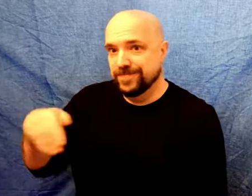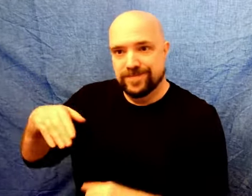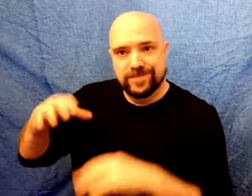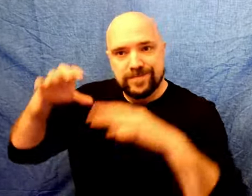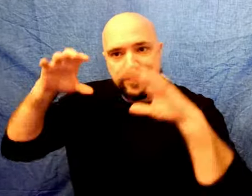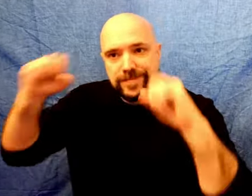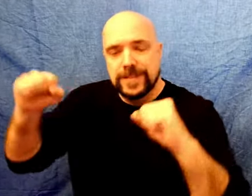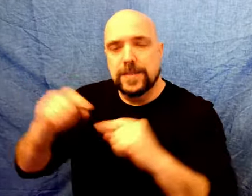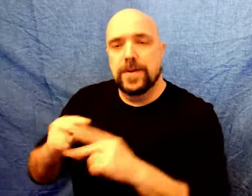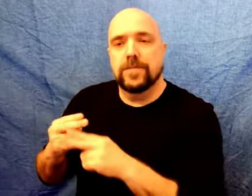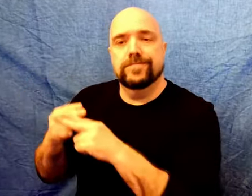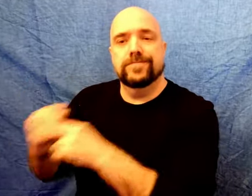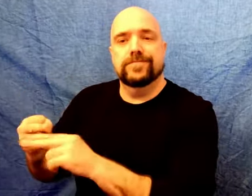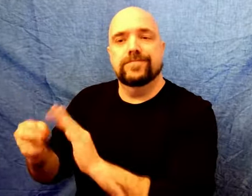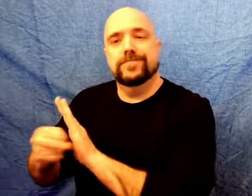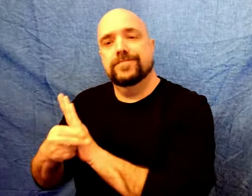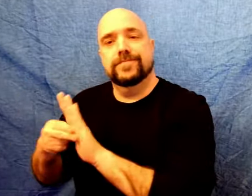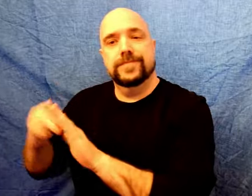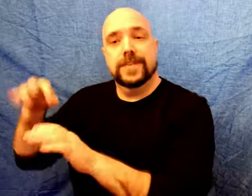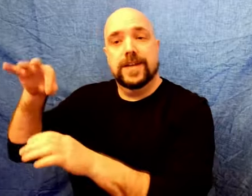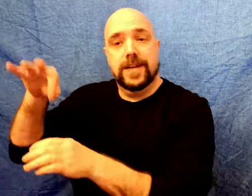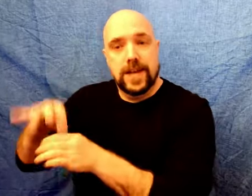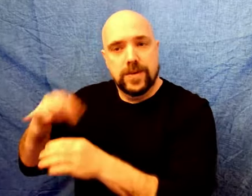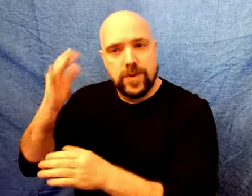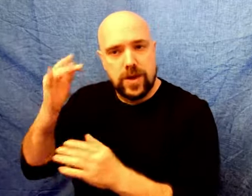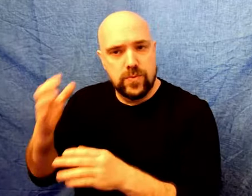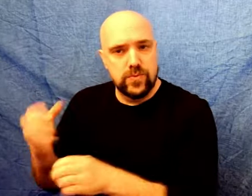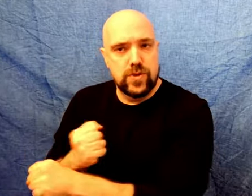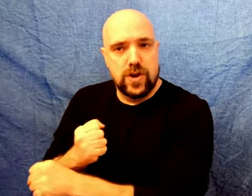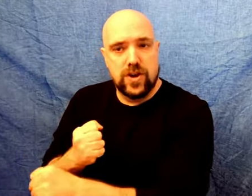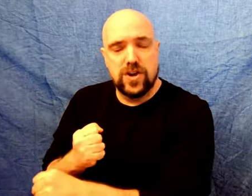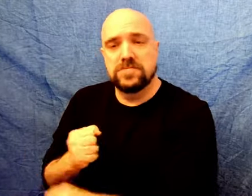Bidden is not yet President, but he is called President Elected because he won the election.